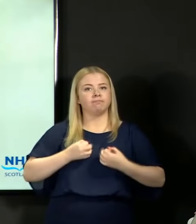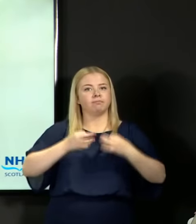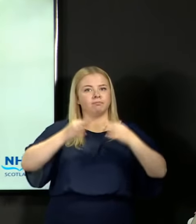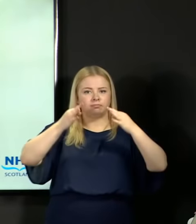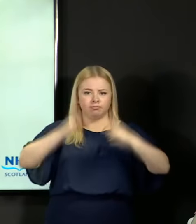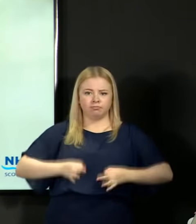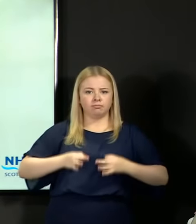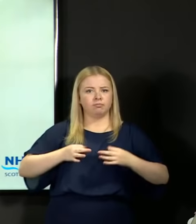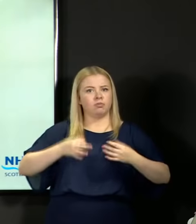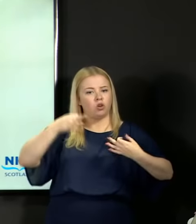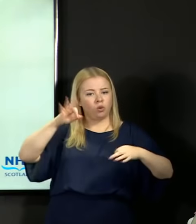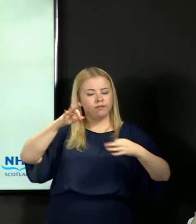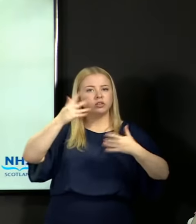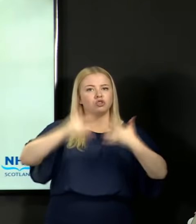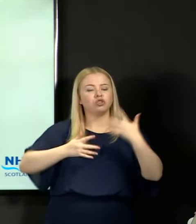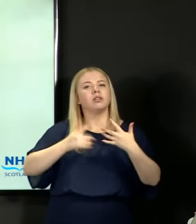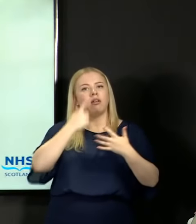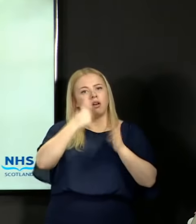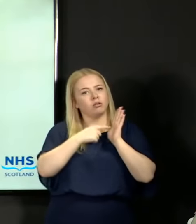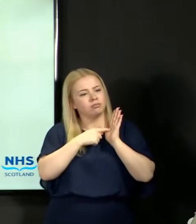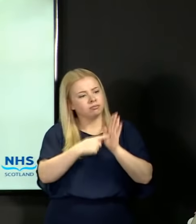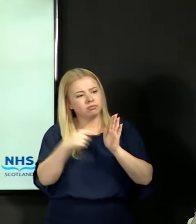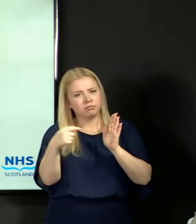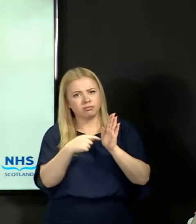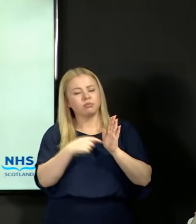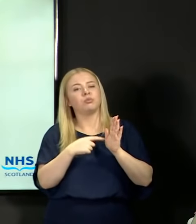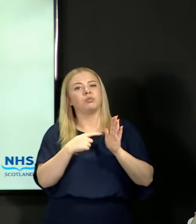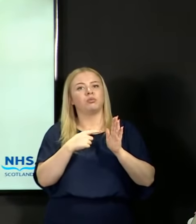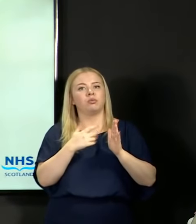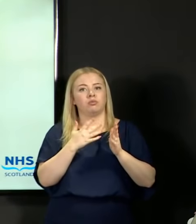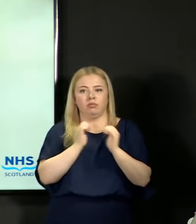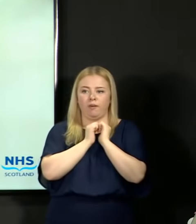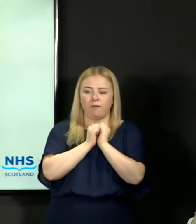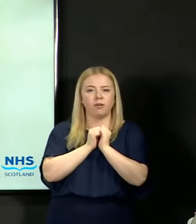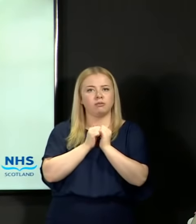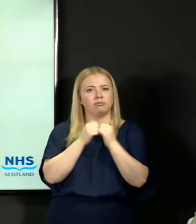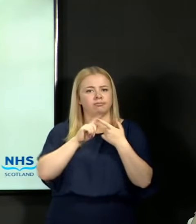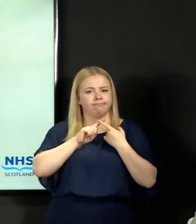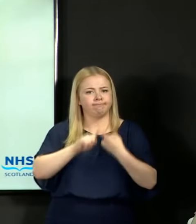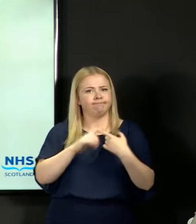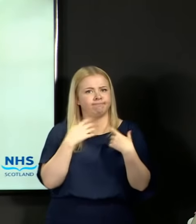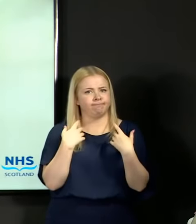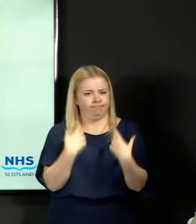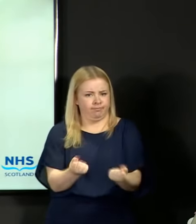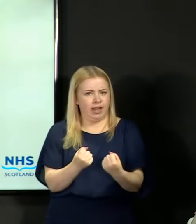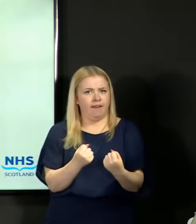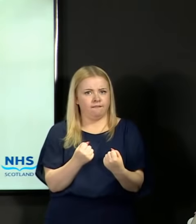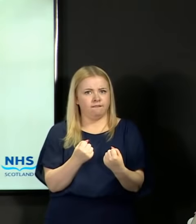would be able to demonstrate that their qualifications were robust, that they had been fairly awarded